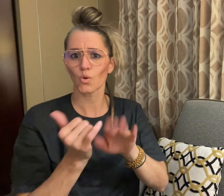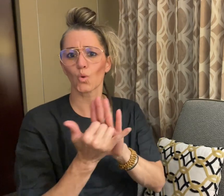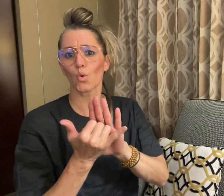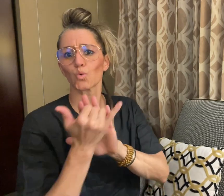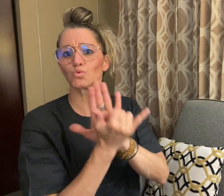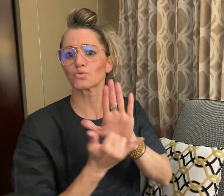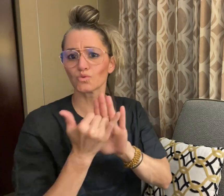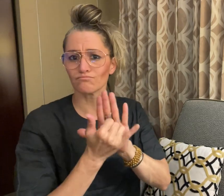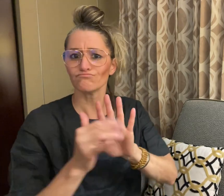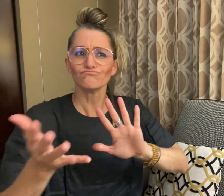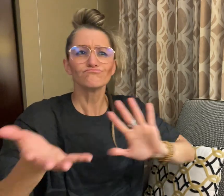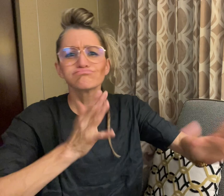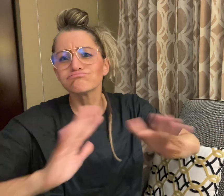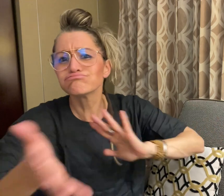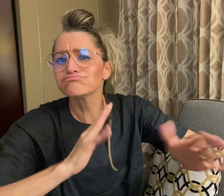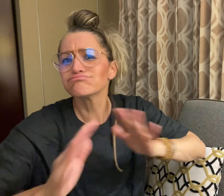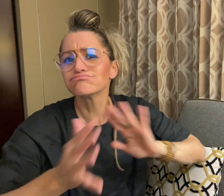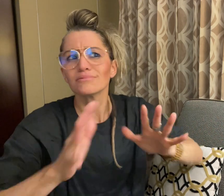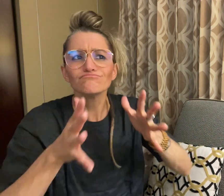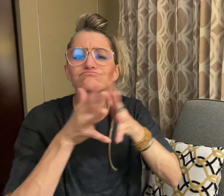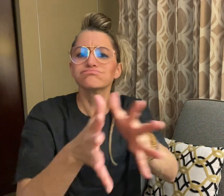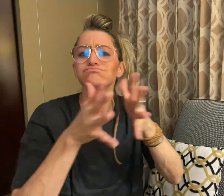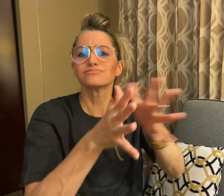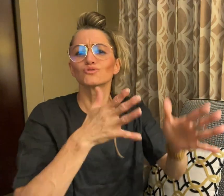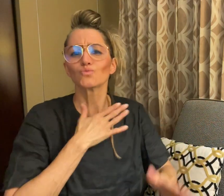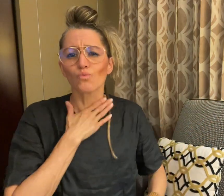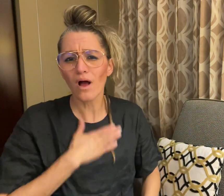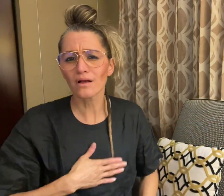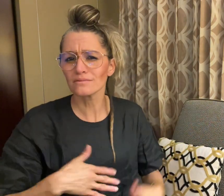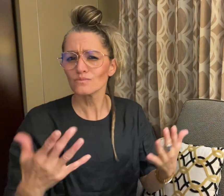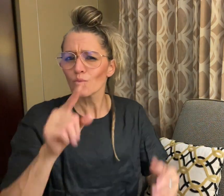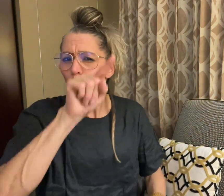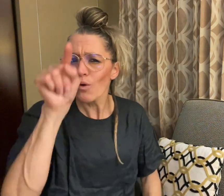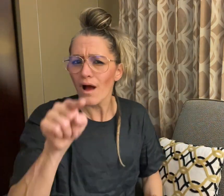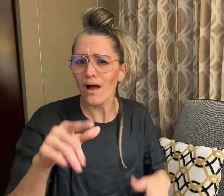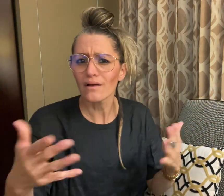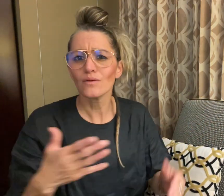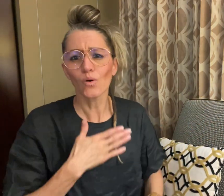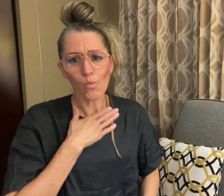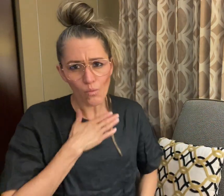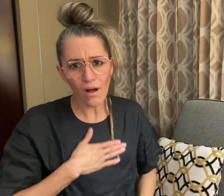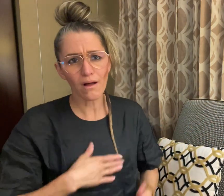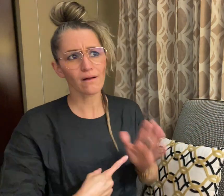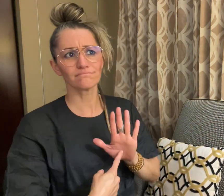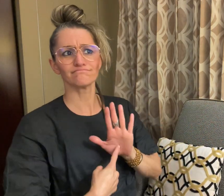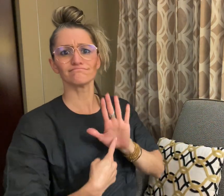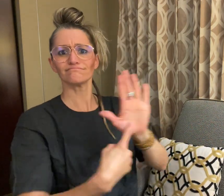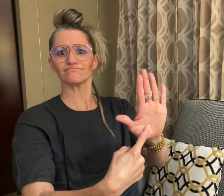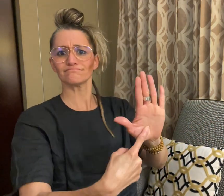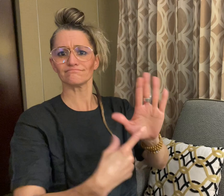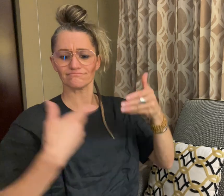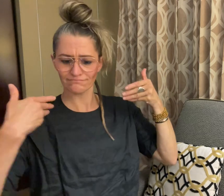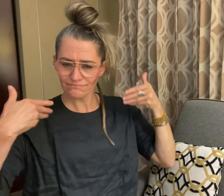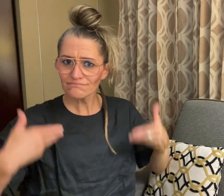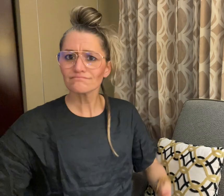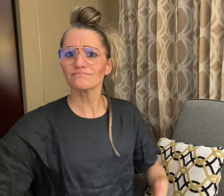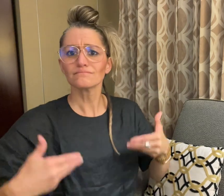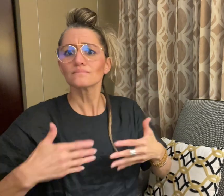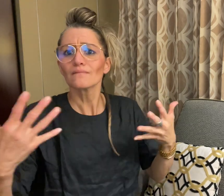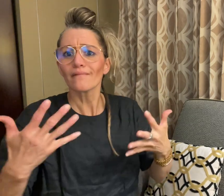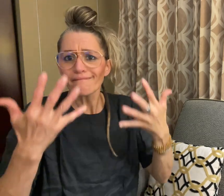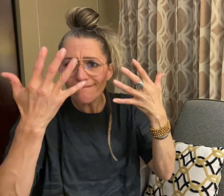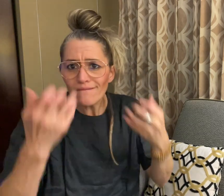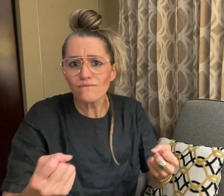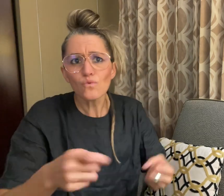is to be an example for other Deaf people